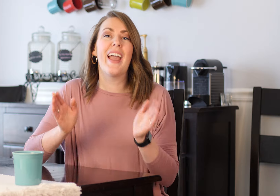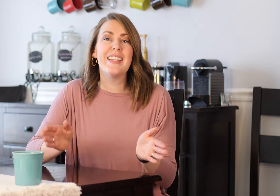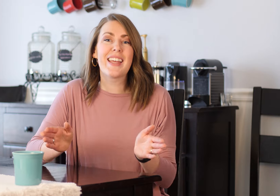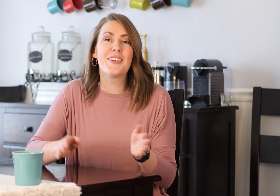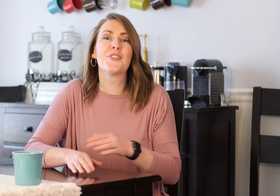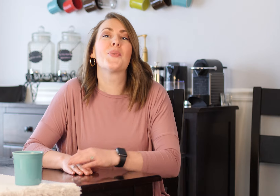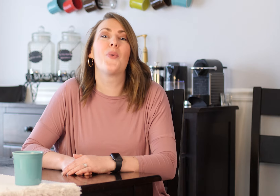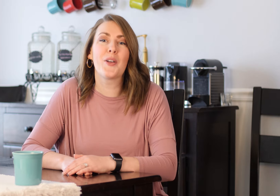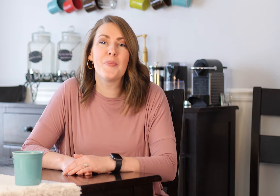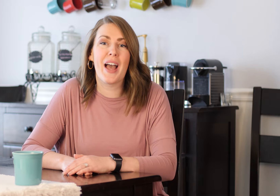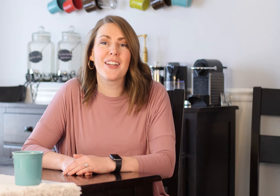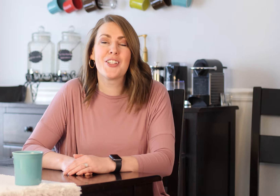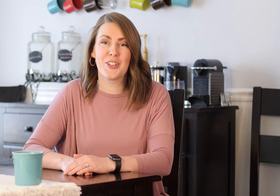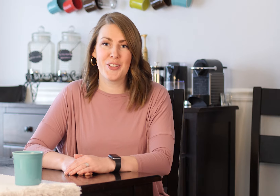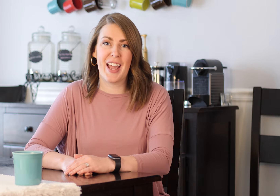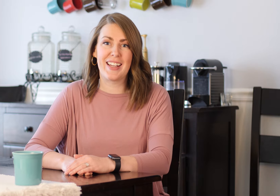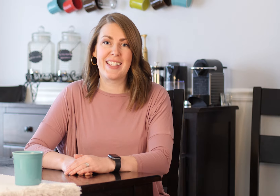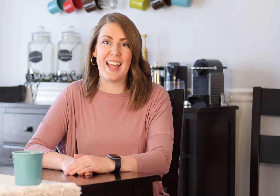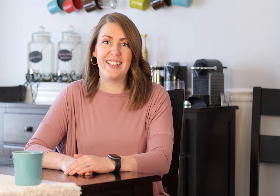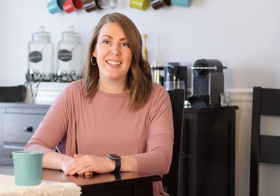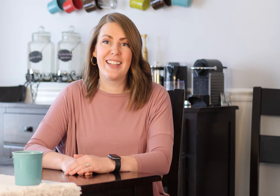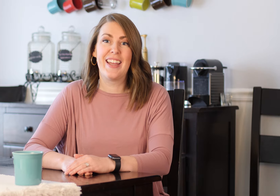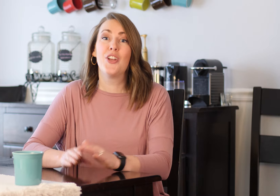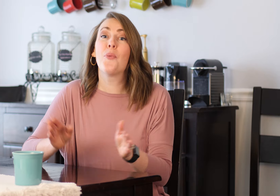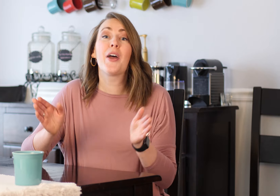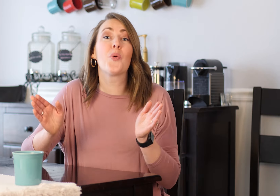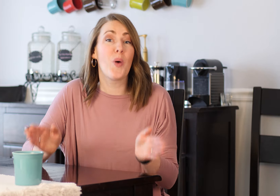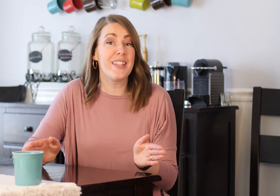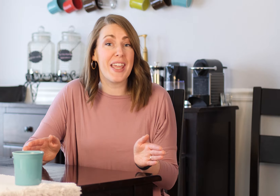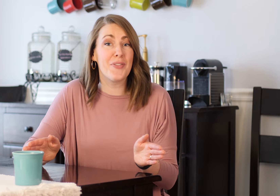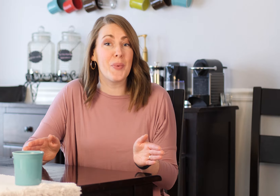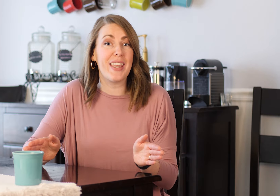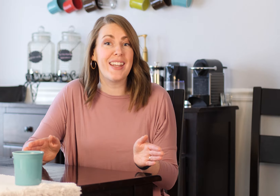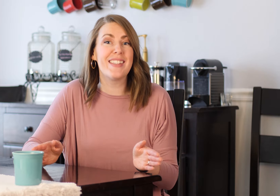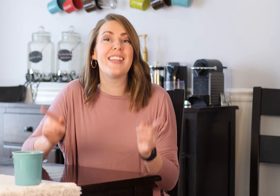Hey signers! Welcome back to Learn How to Sign. No matter what day of the week it is,